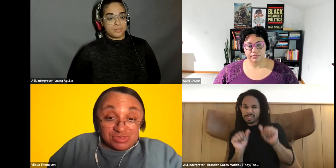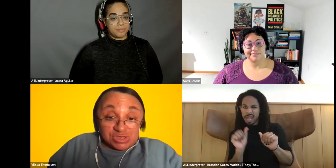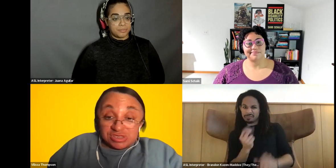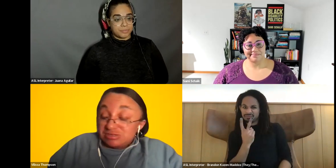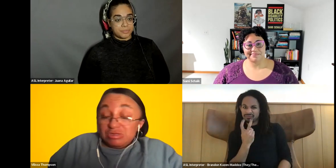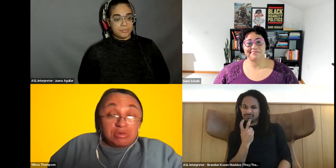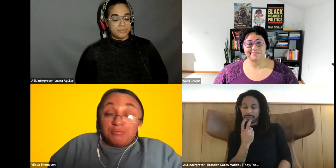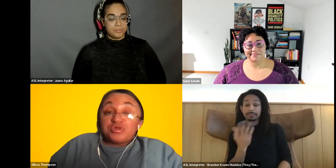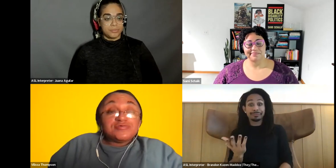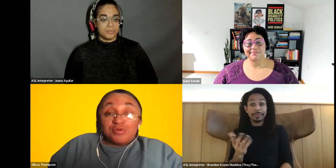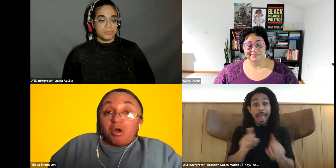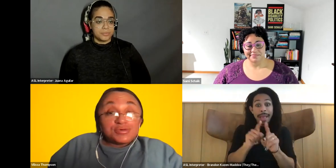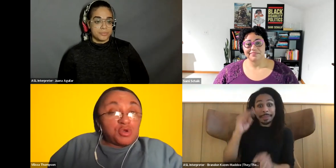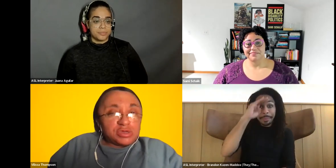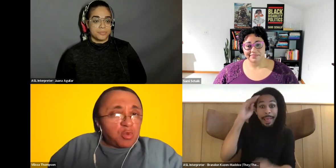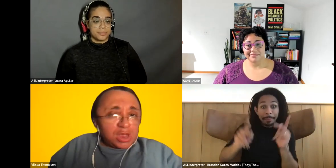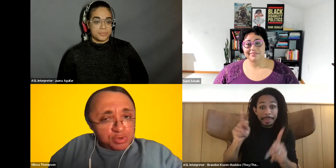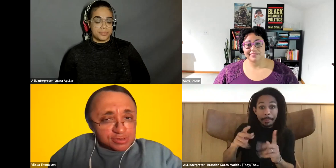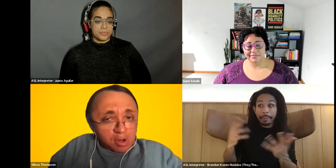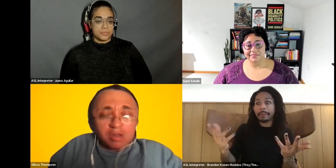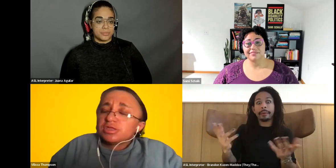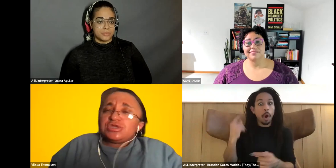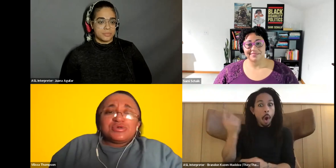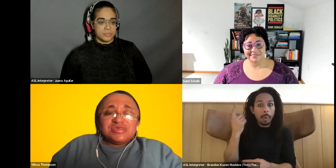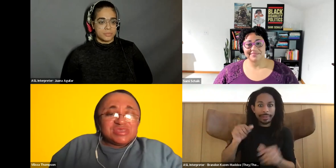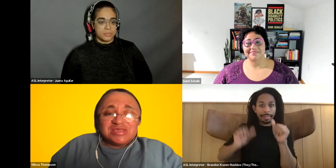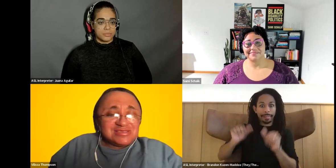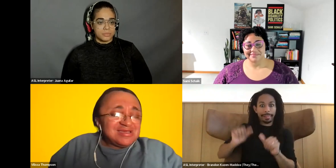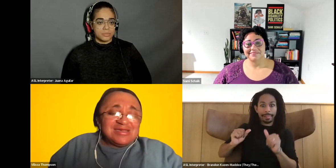Vilissa Thompson: Just breathe too hard your question about why you breathe so hard. You know anything